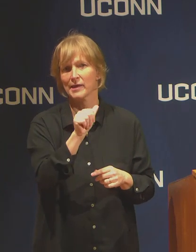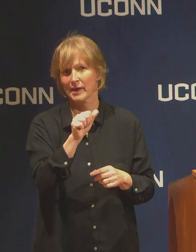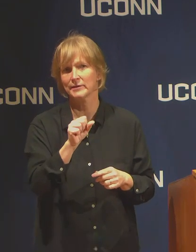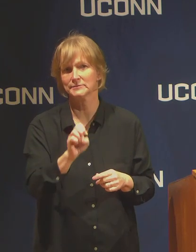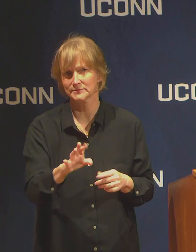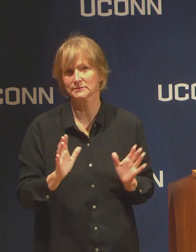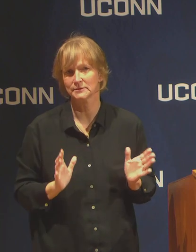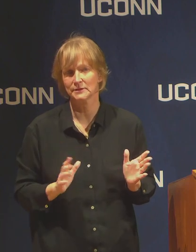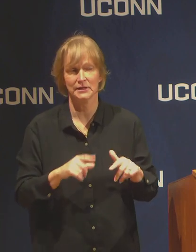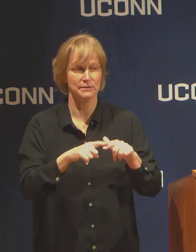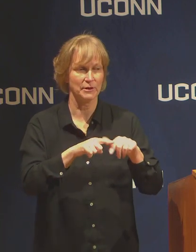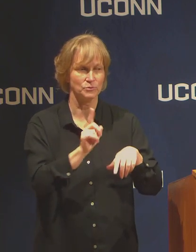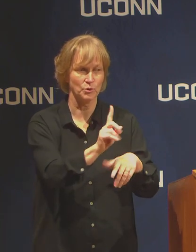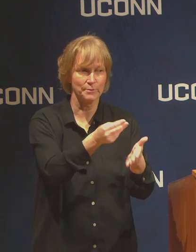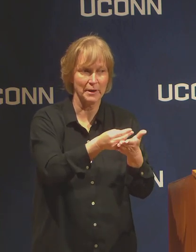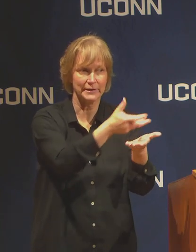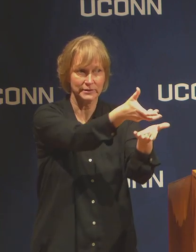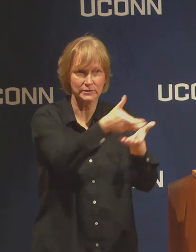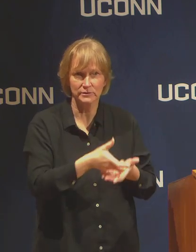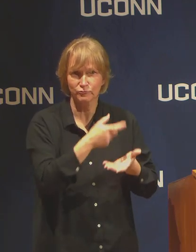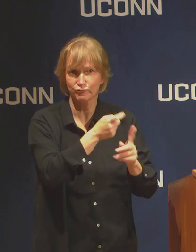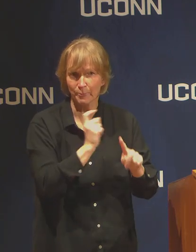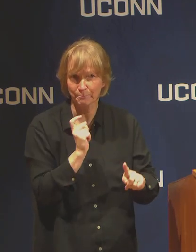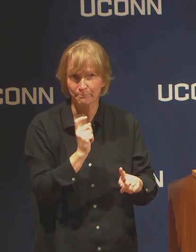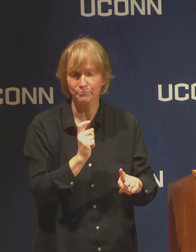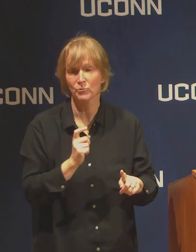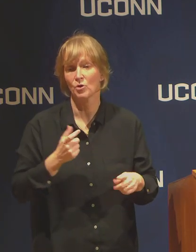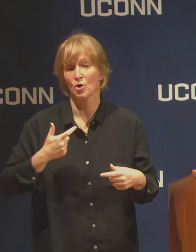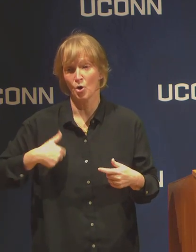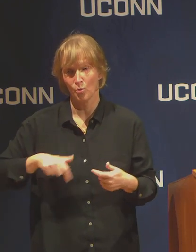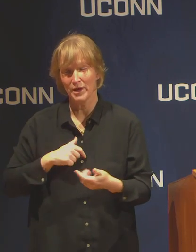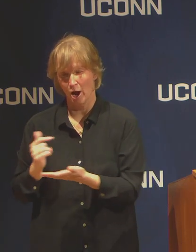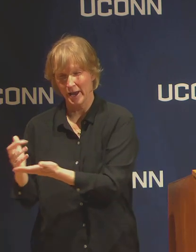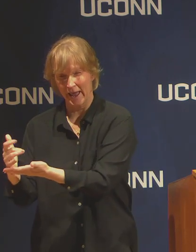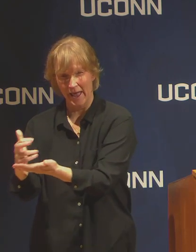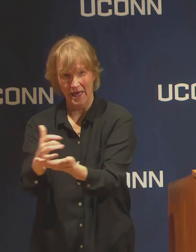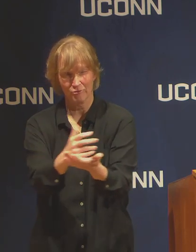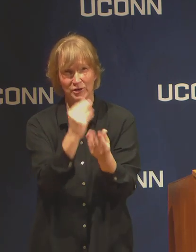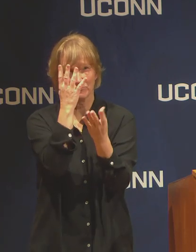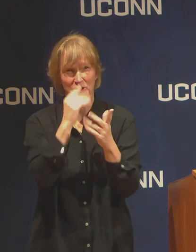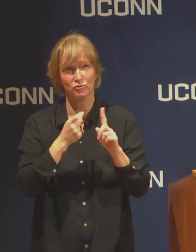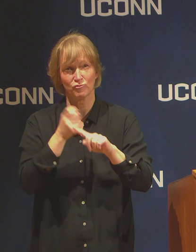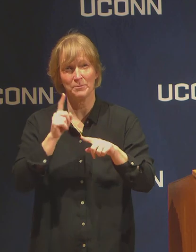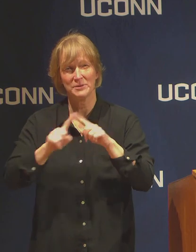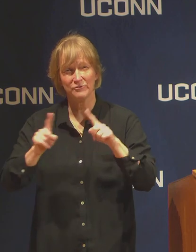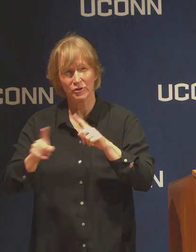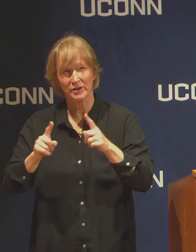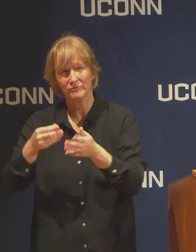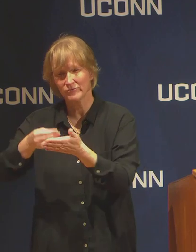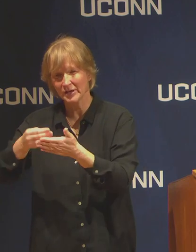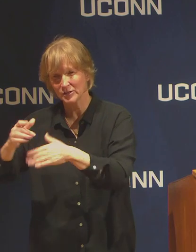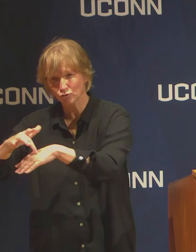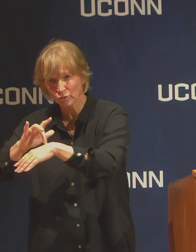on the source of the funding. We're getting, we're collecting information from the various funding sources, various federal agencies and other agencies